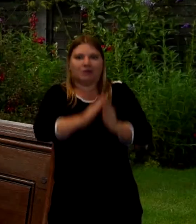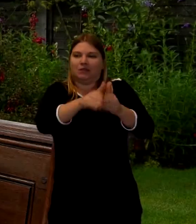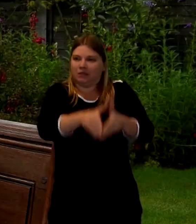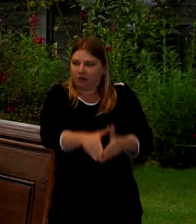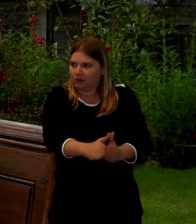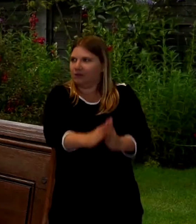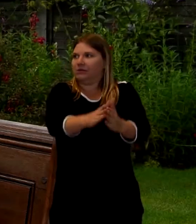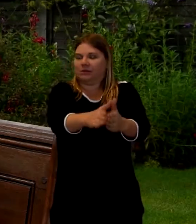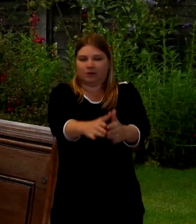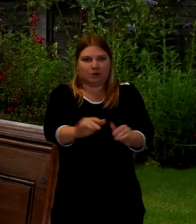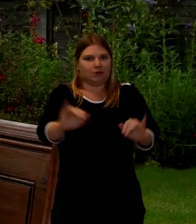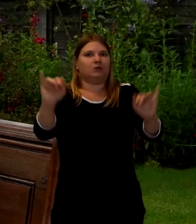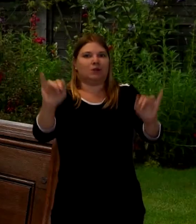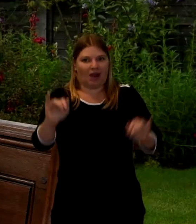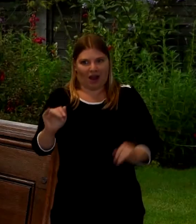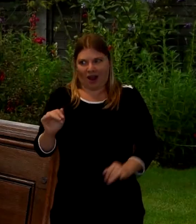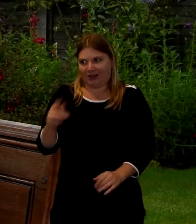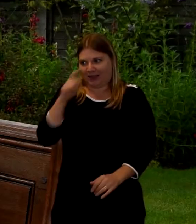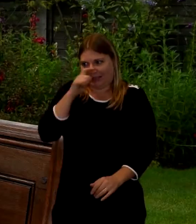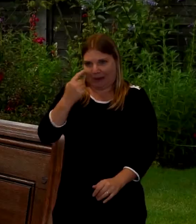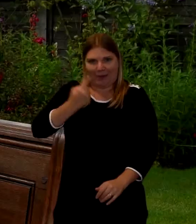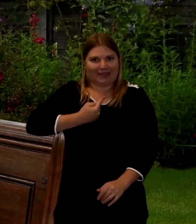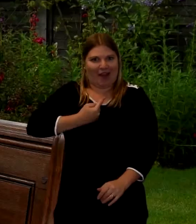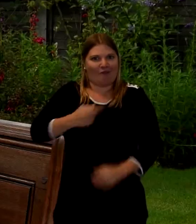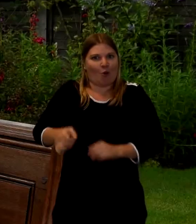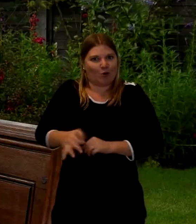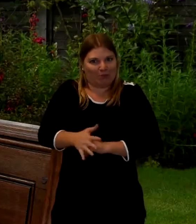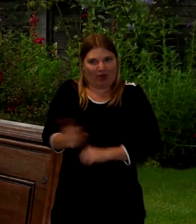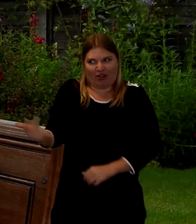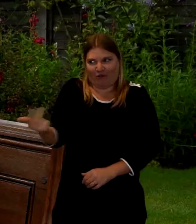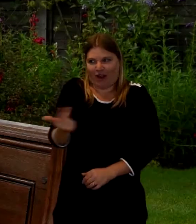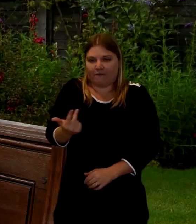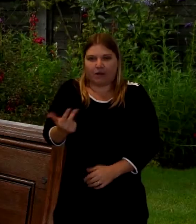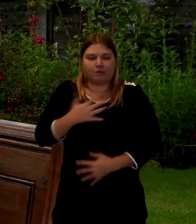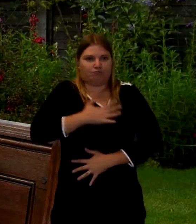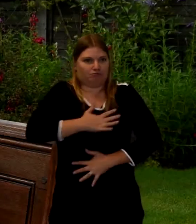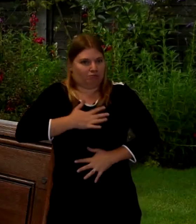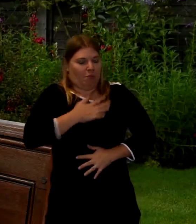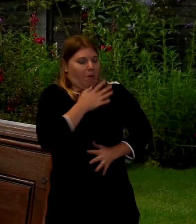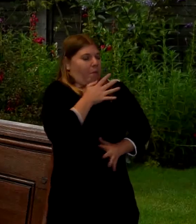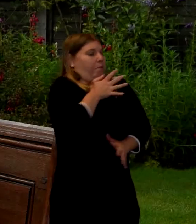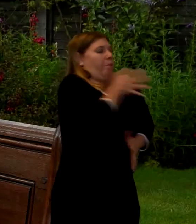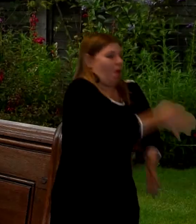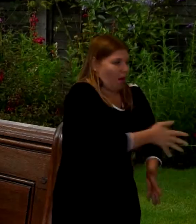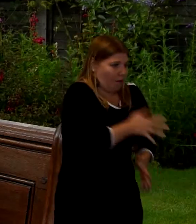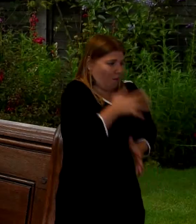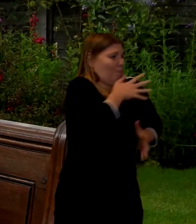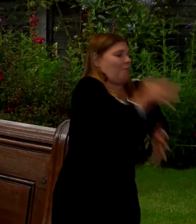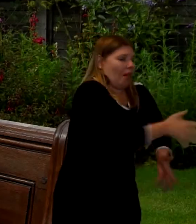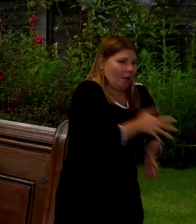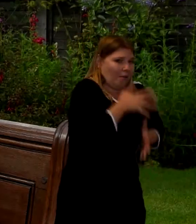up and down and down and my sister and myself and my husband was sick over the side and we just said